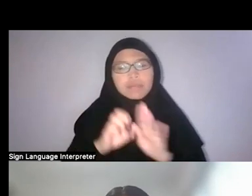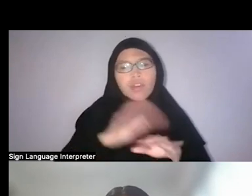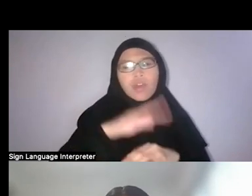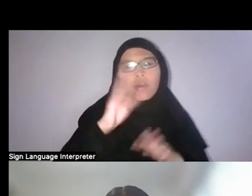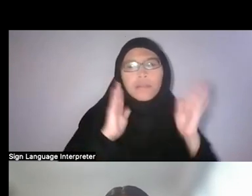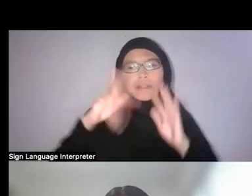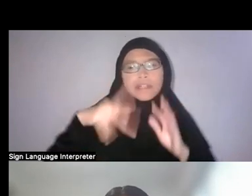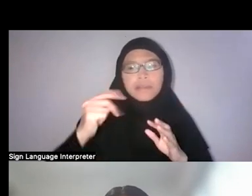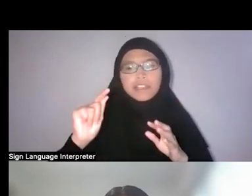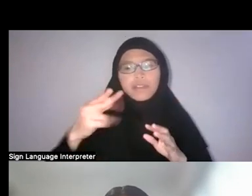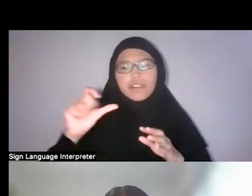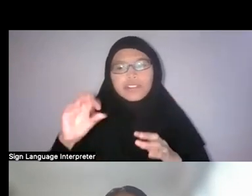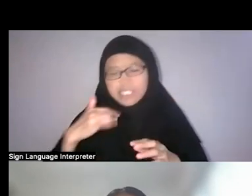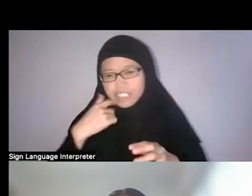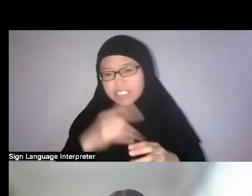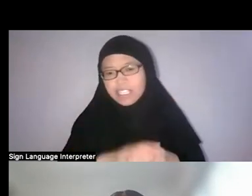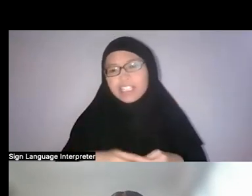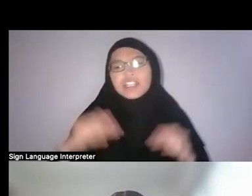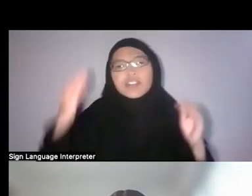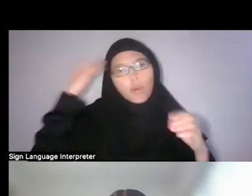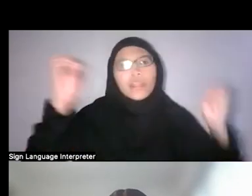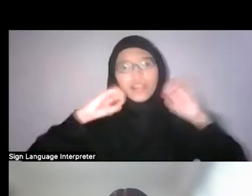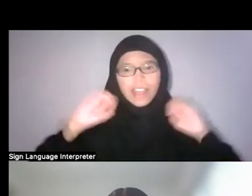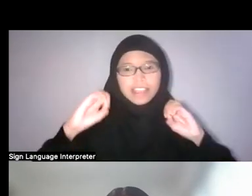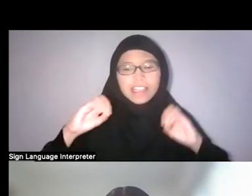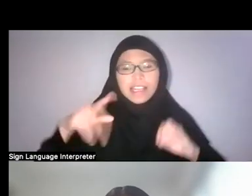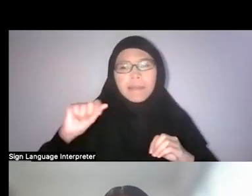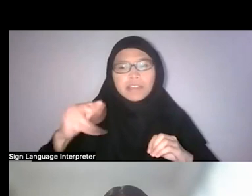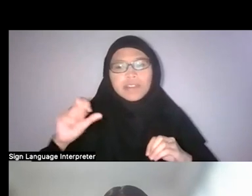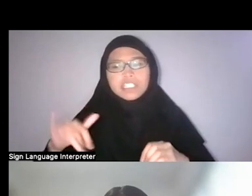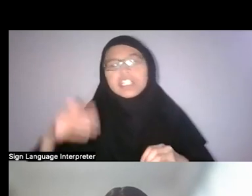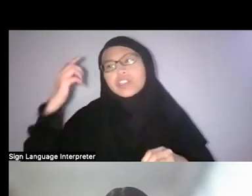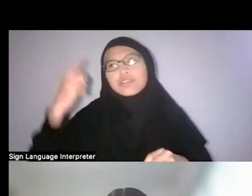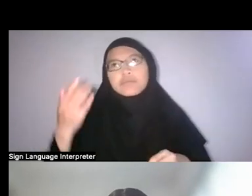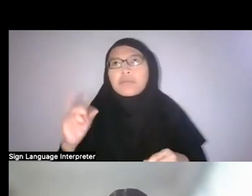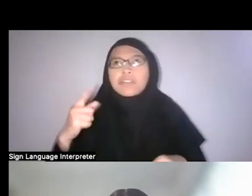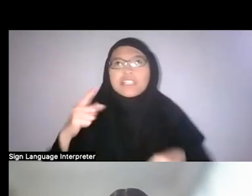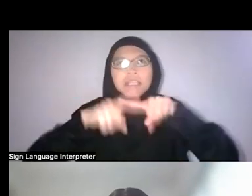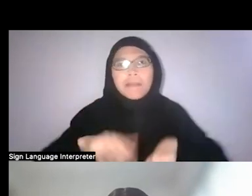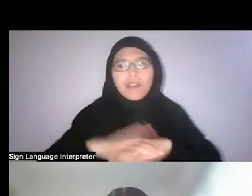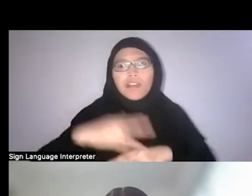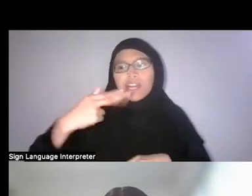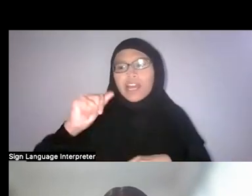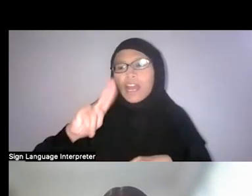“They know nothing. Their pathology depends on the ‘hantu theory’.” So, that’s also— Faris: Hantu theory!